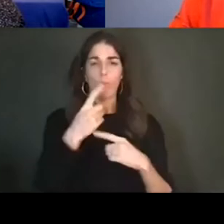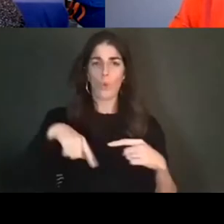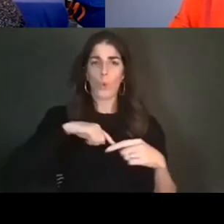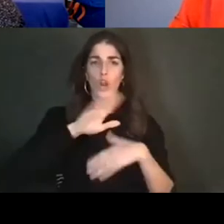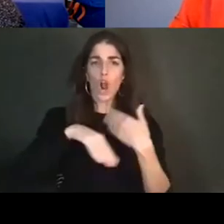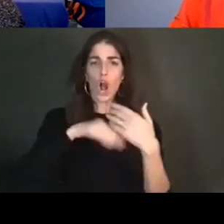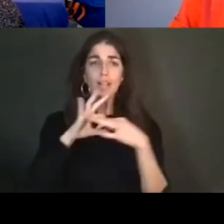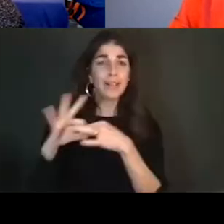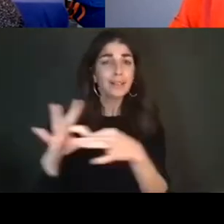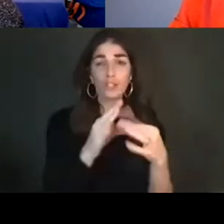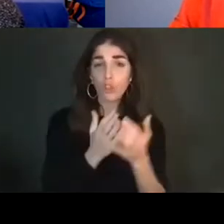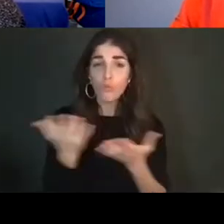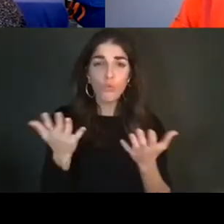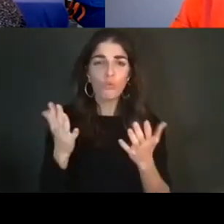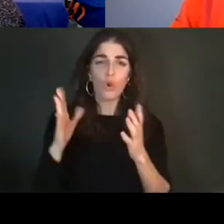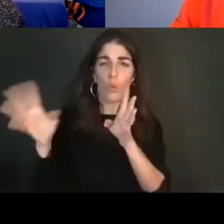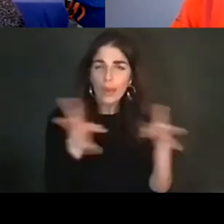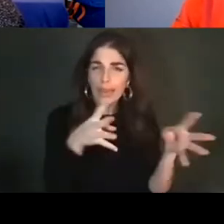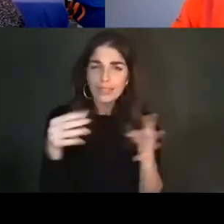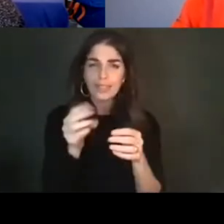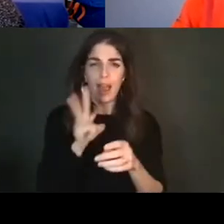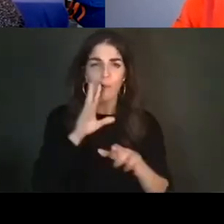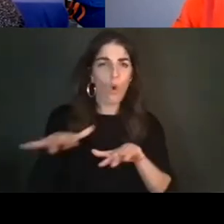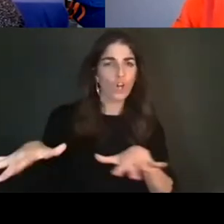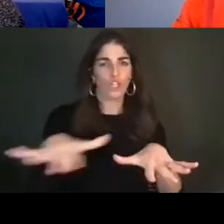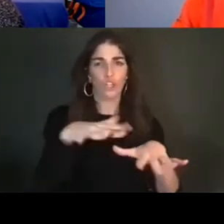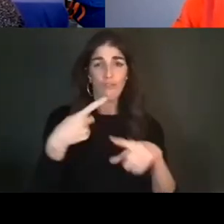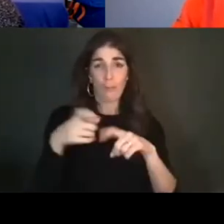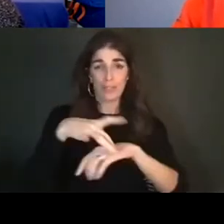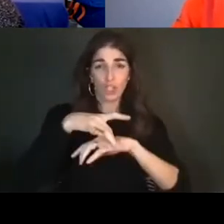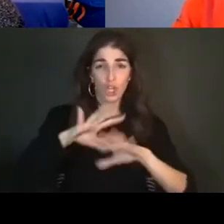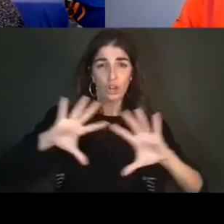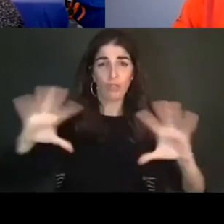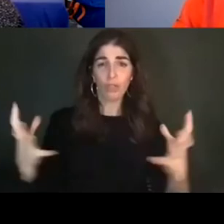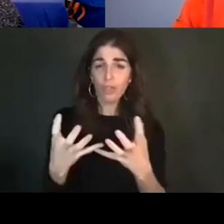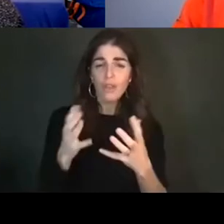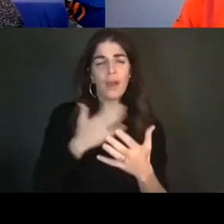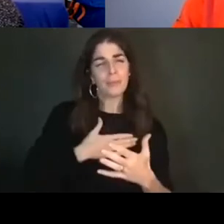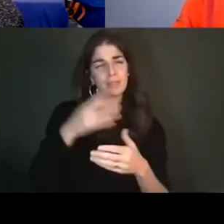and waters of our earth. Let us acknowledge Indigenous elders, past and present, and the